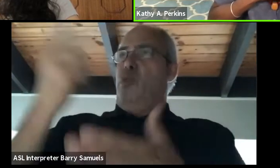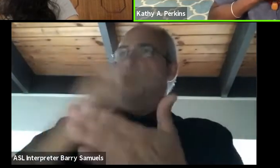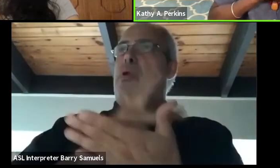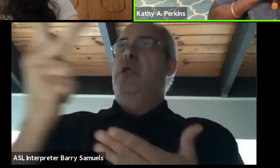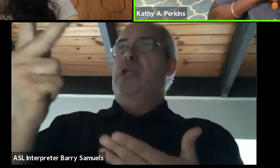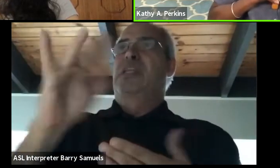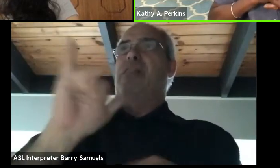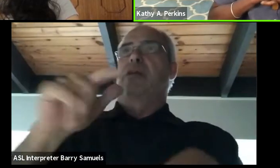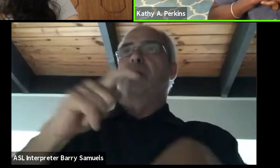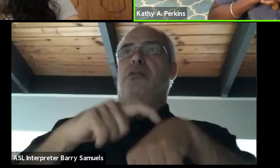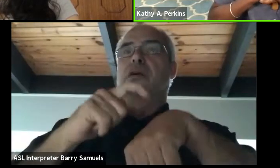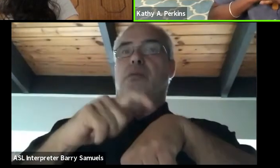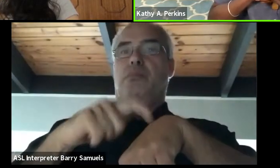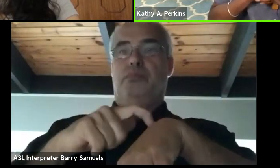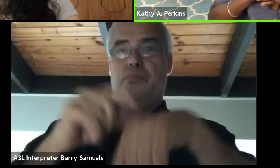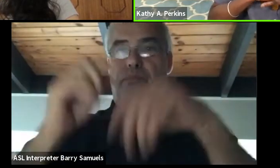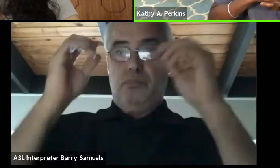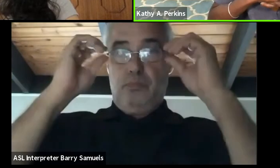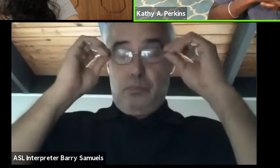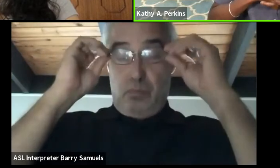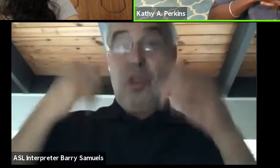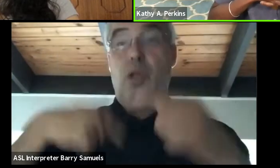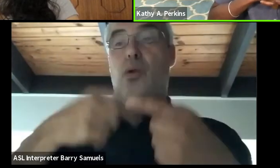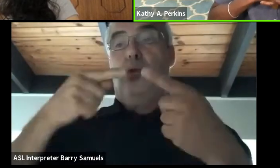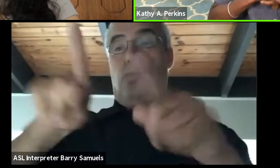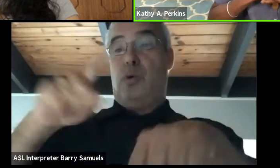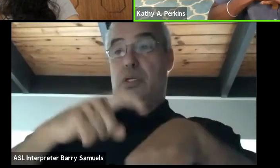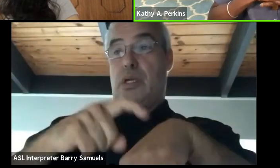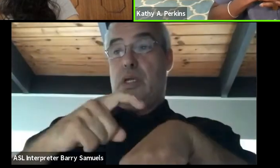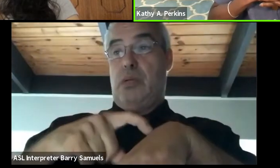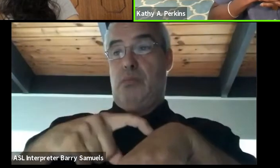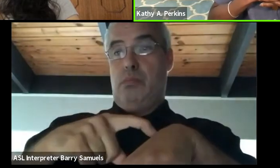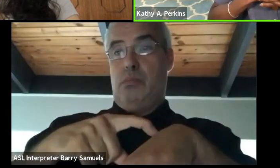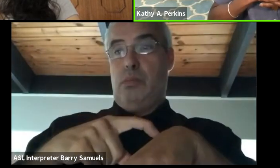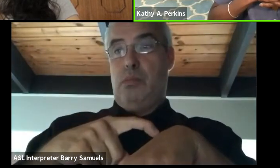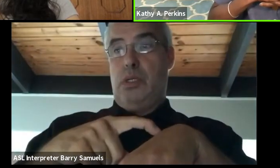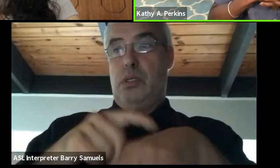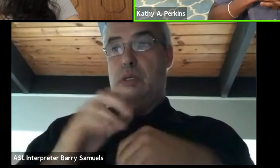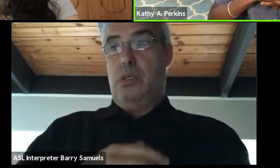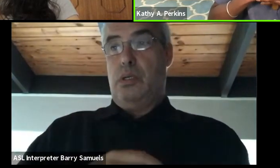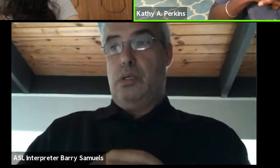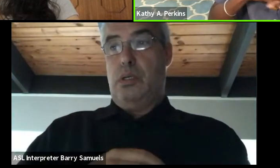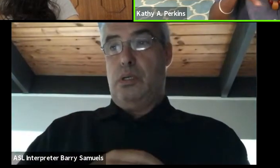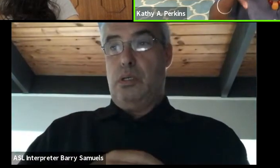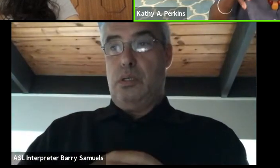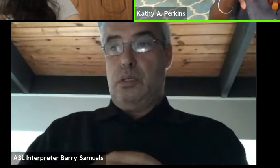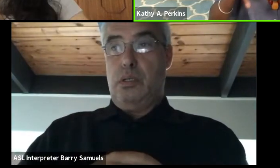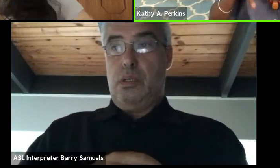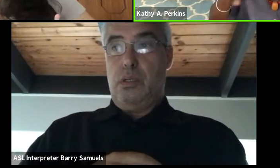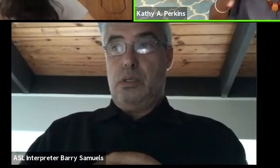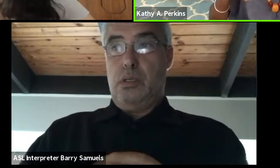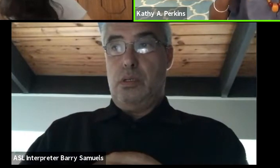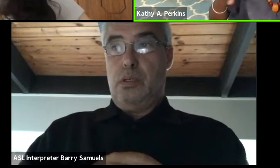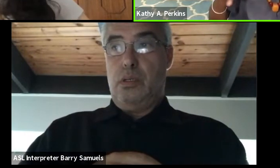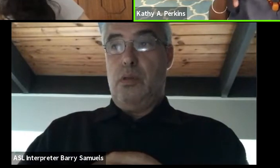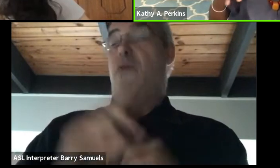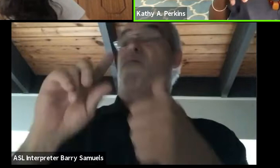and during the time I was there, the very first night I was there,